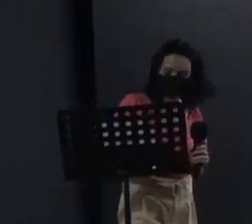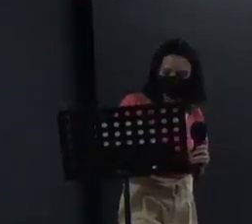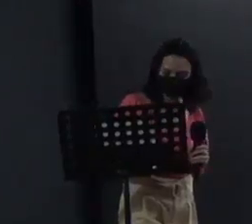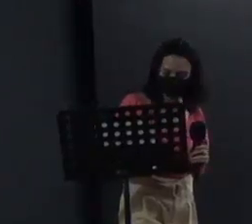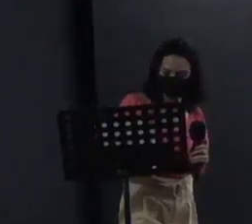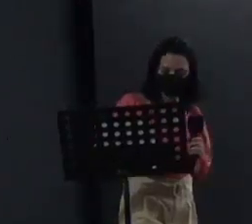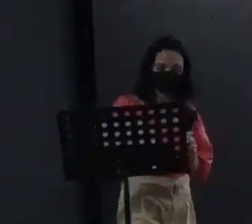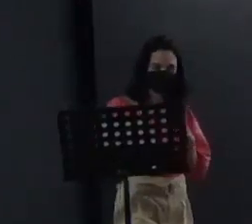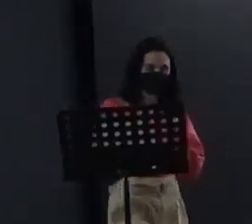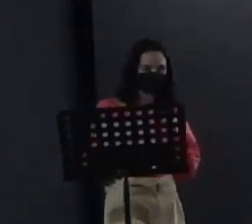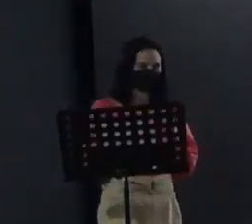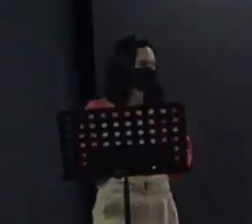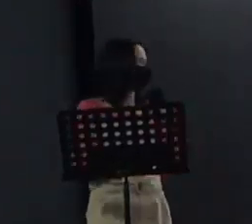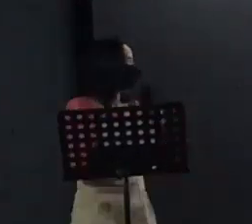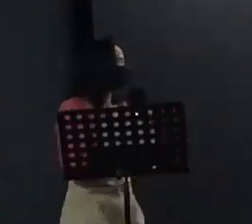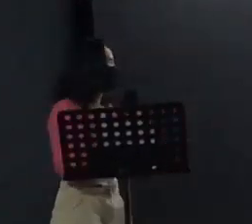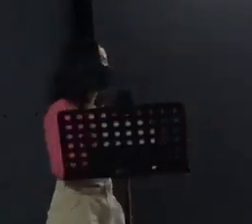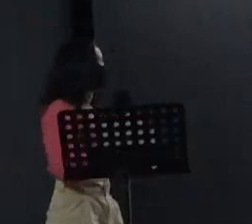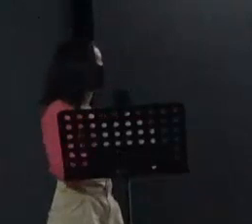I am listening to you for myself another computer